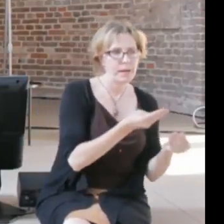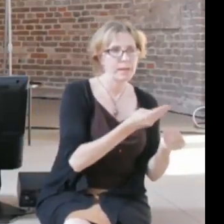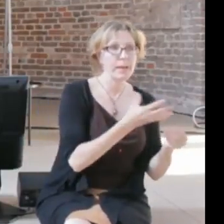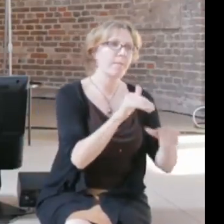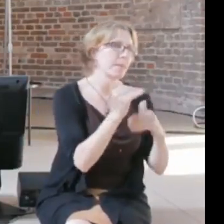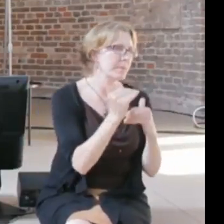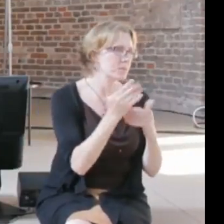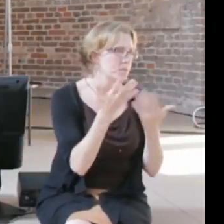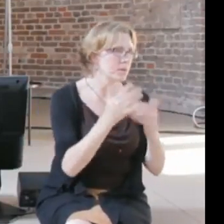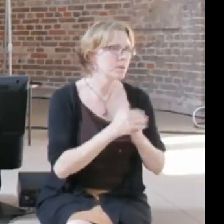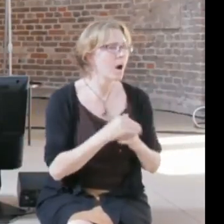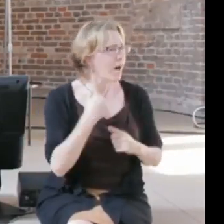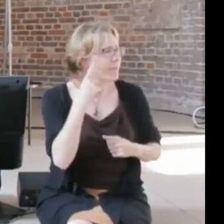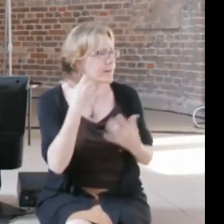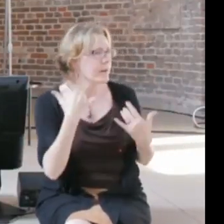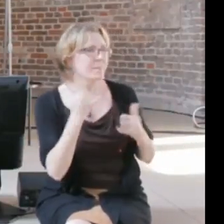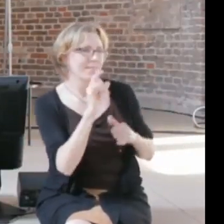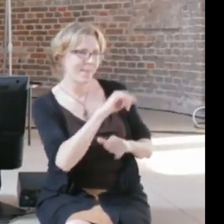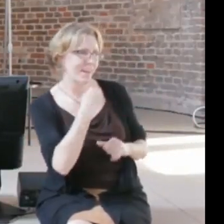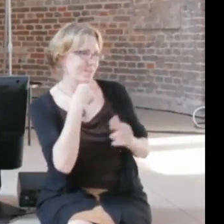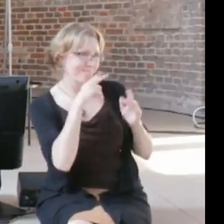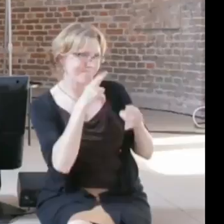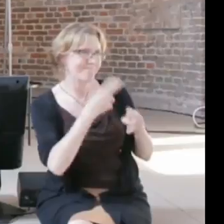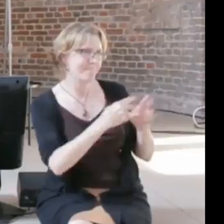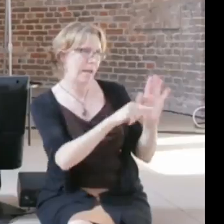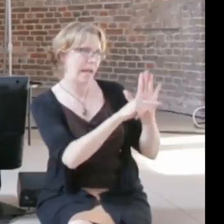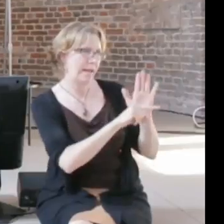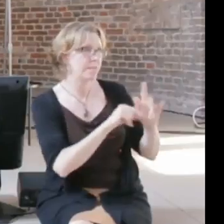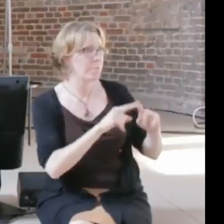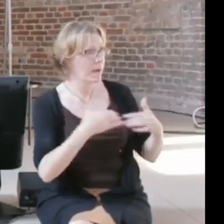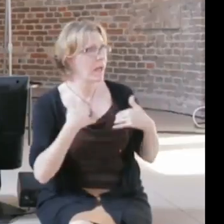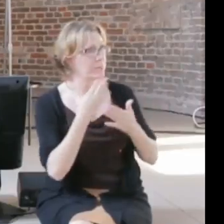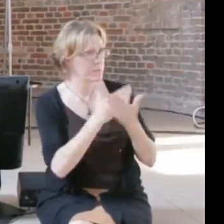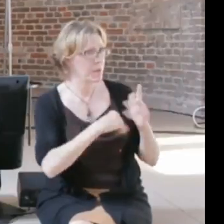very positive aspects in your work that we should also highlight.